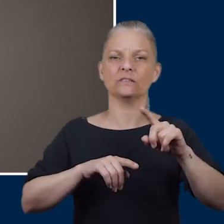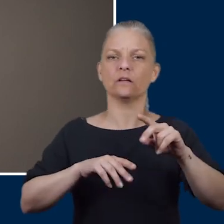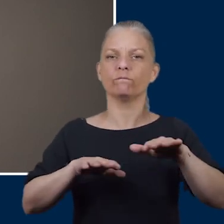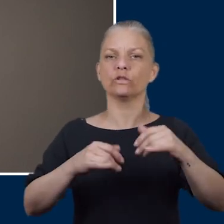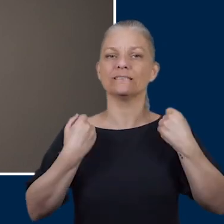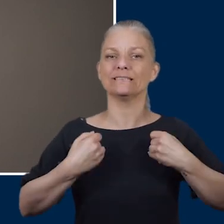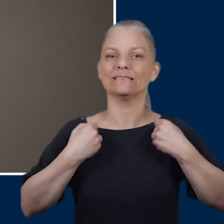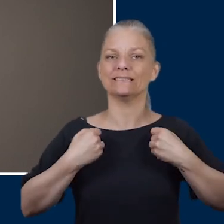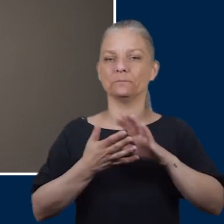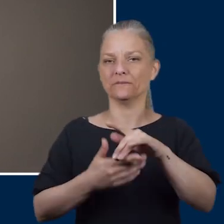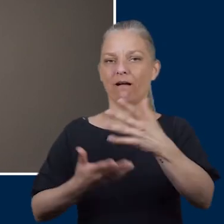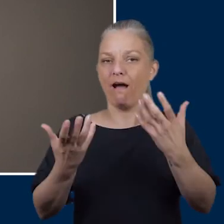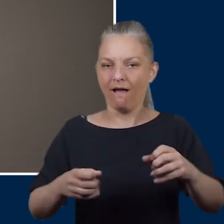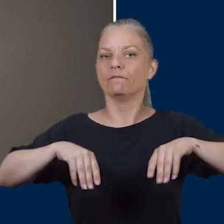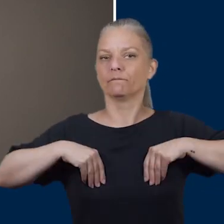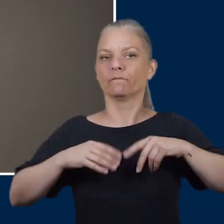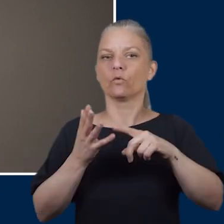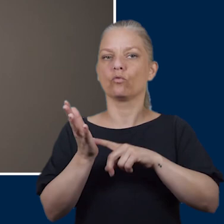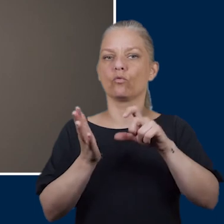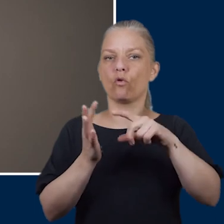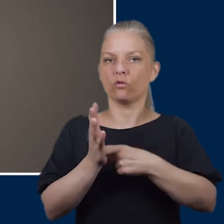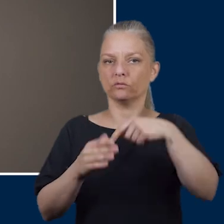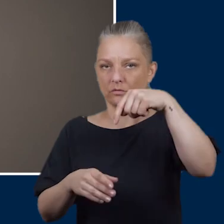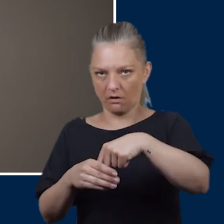The majority of patients with diabetes will fall into the low risk category.